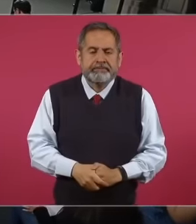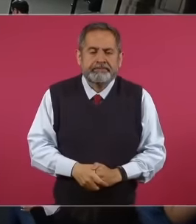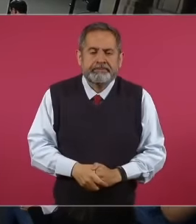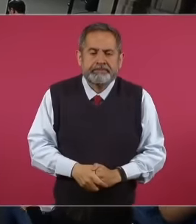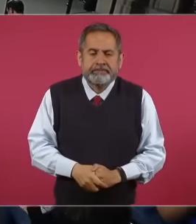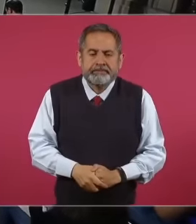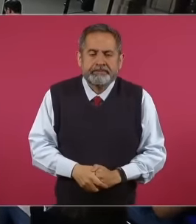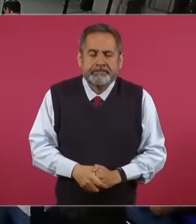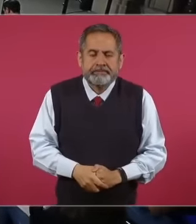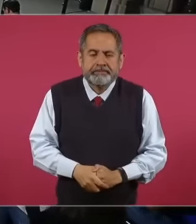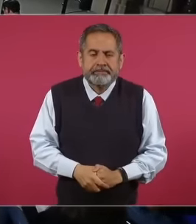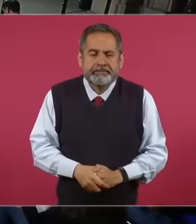in addition